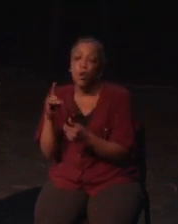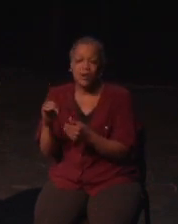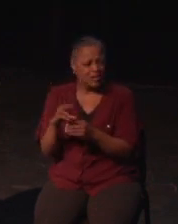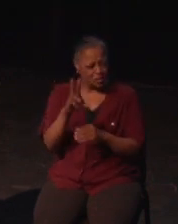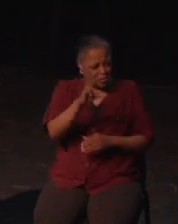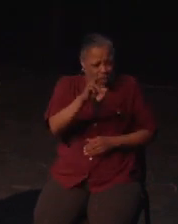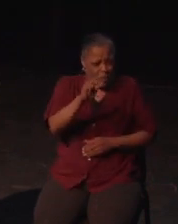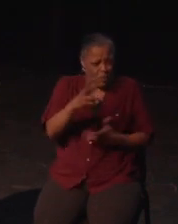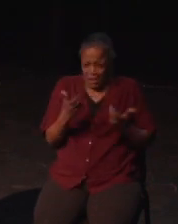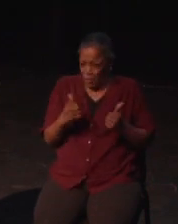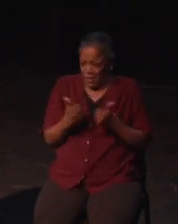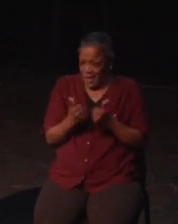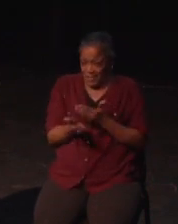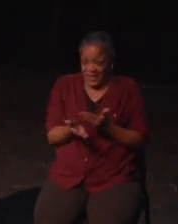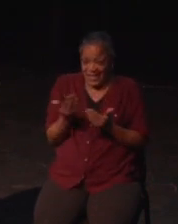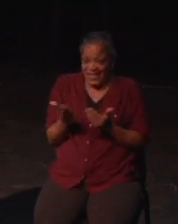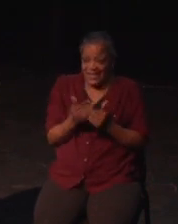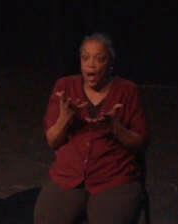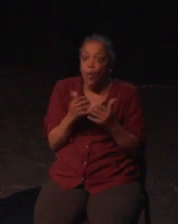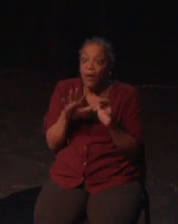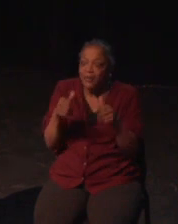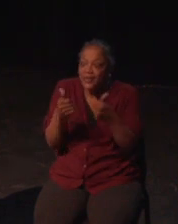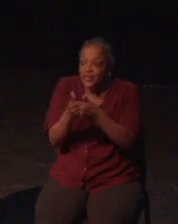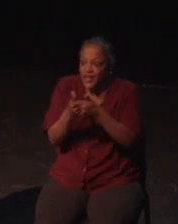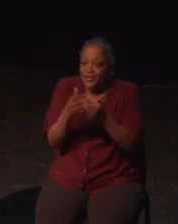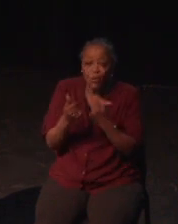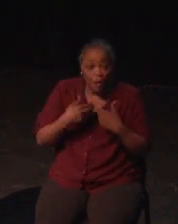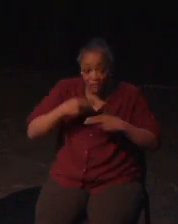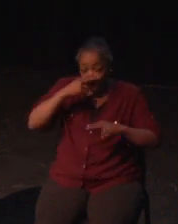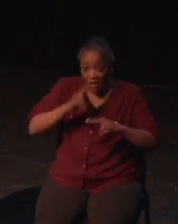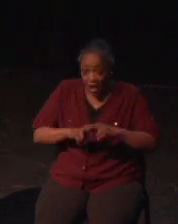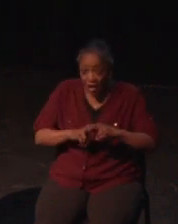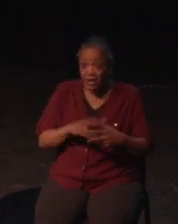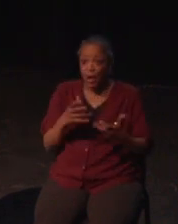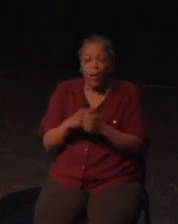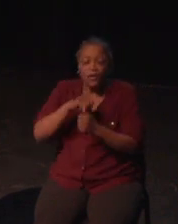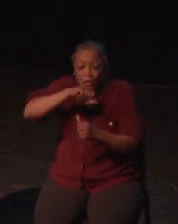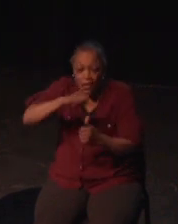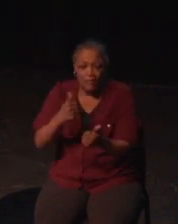a seasoning rather than a source you douse a game in.